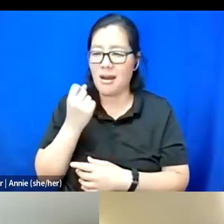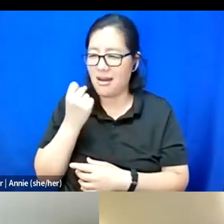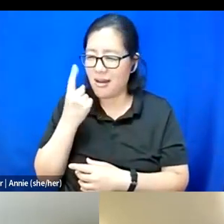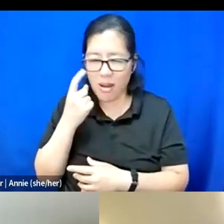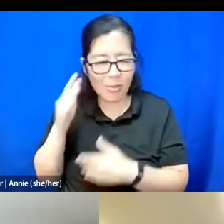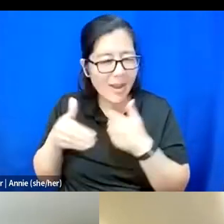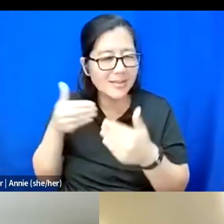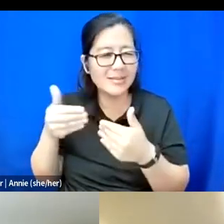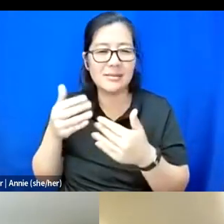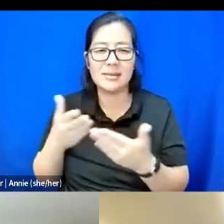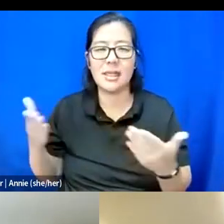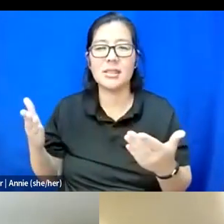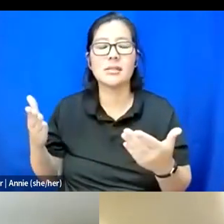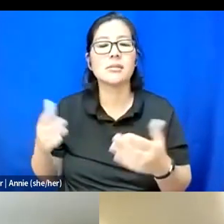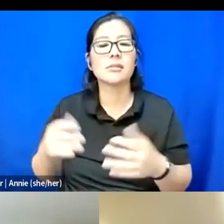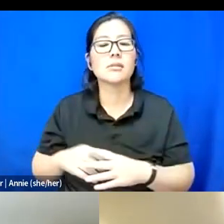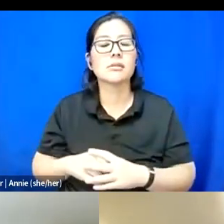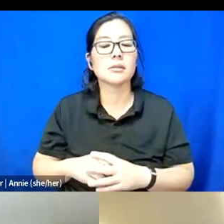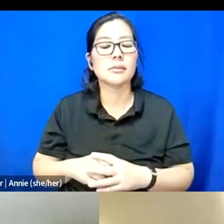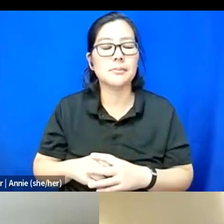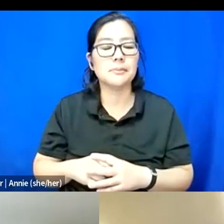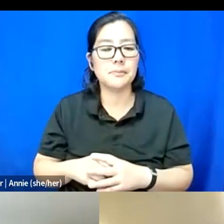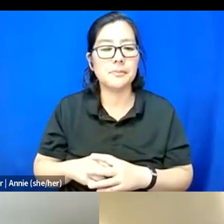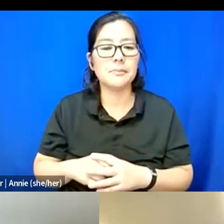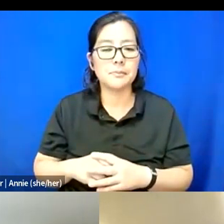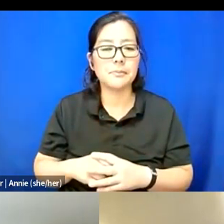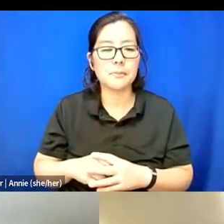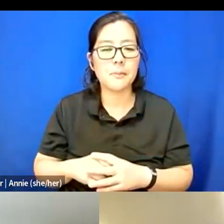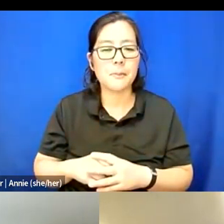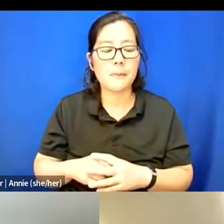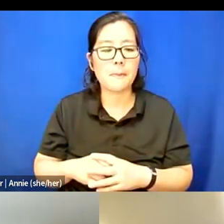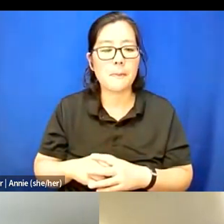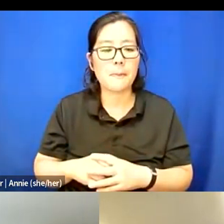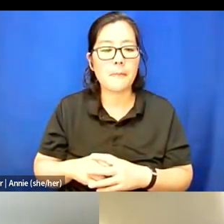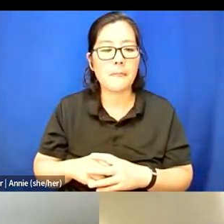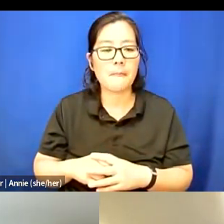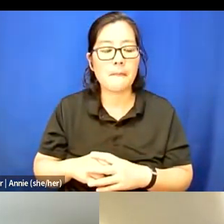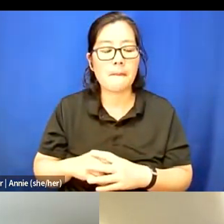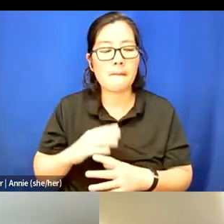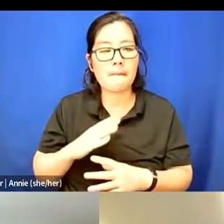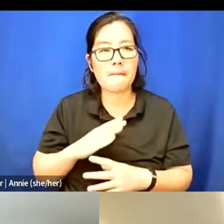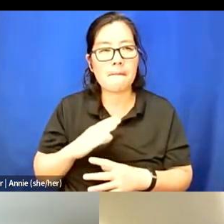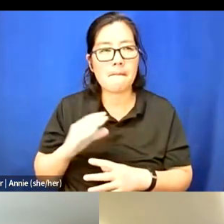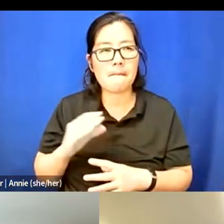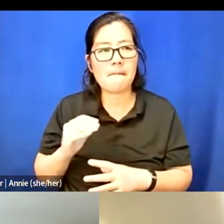And yeah, it's just very isolating, even like culturally within my family